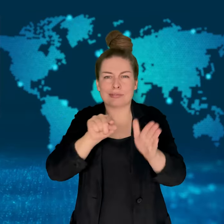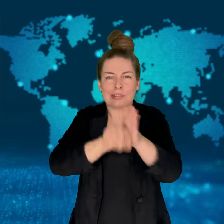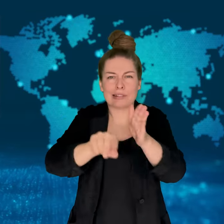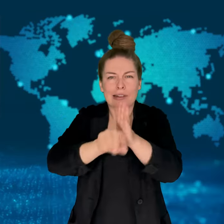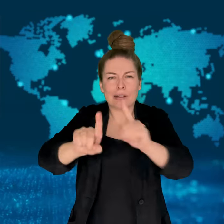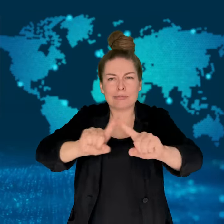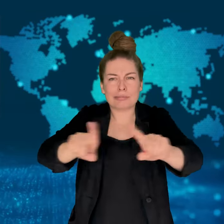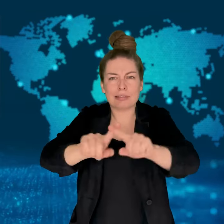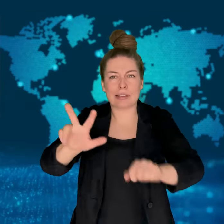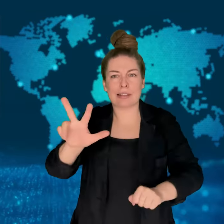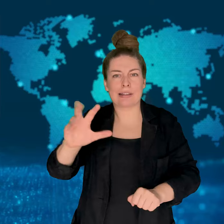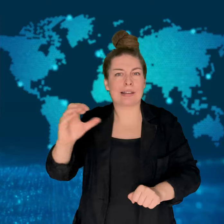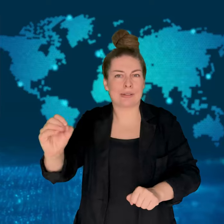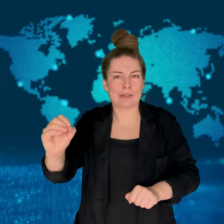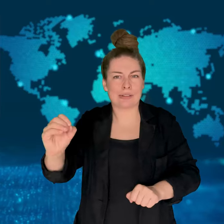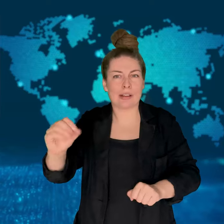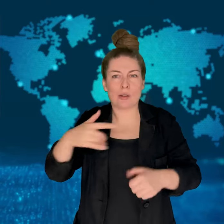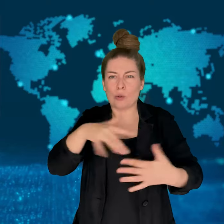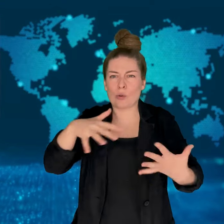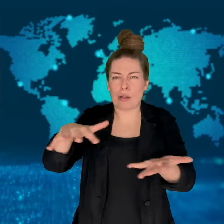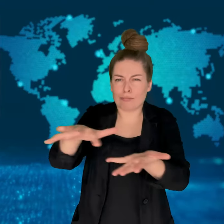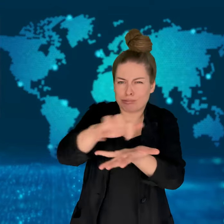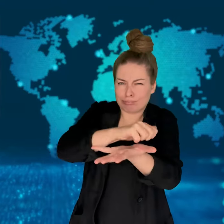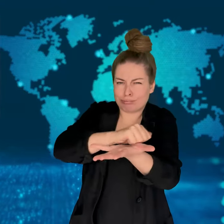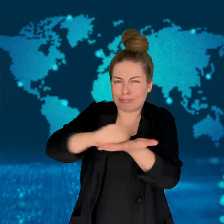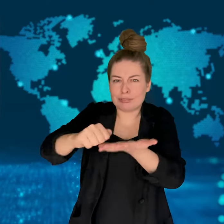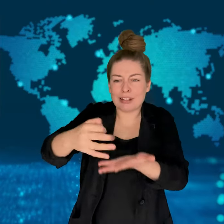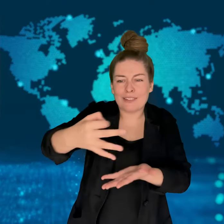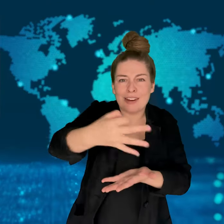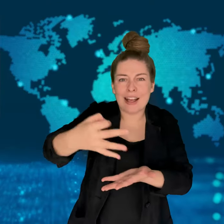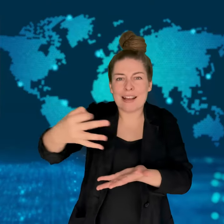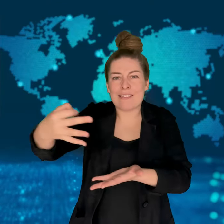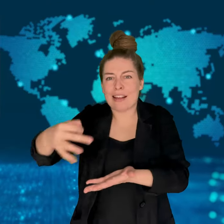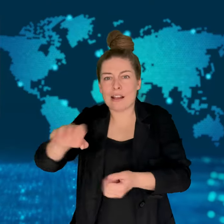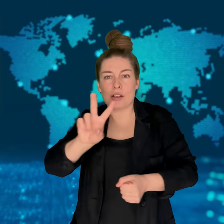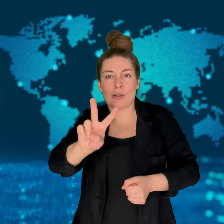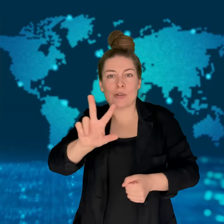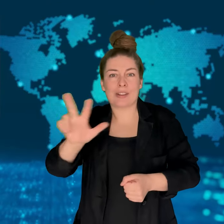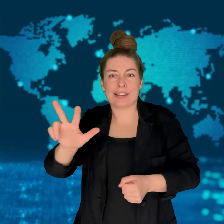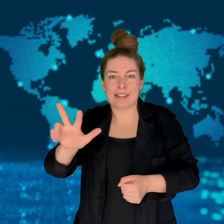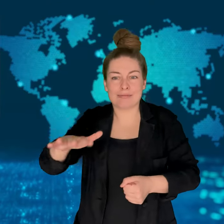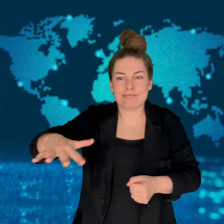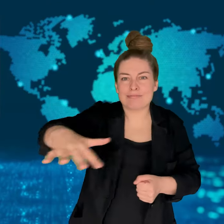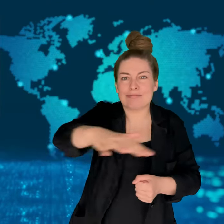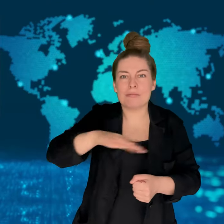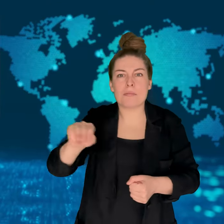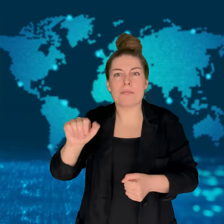They are accusing him of ordering over 30 different massacres and for